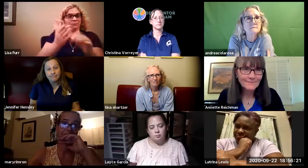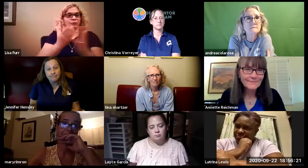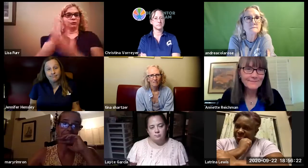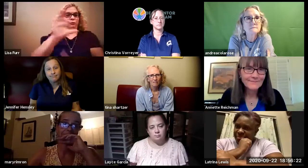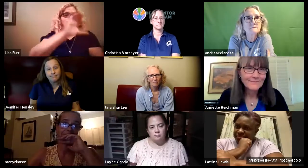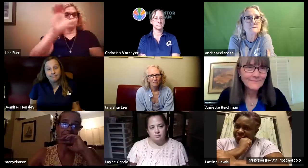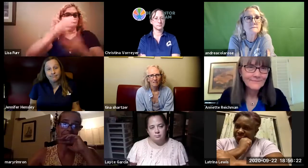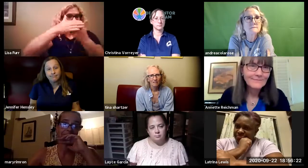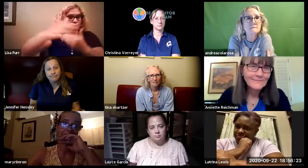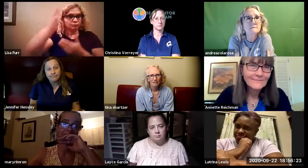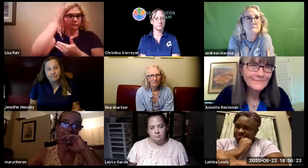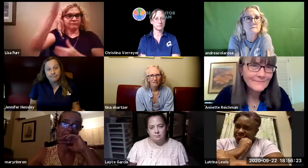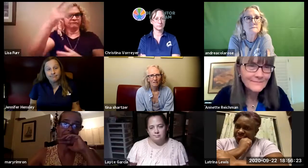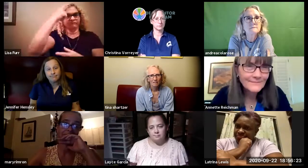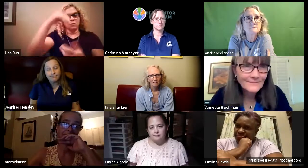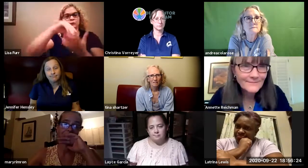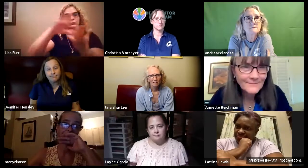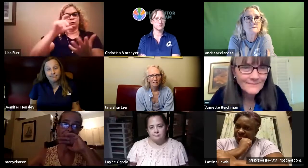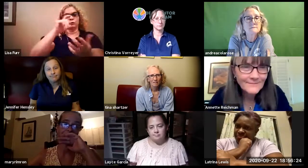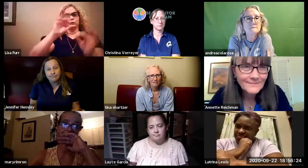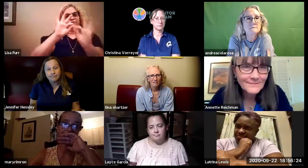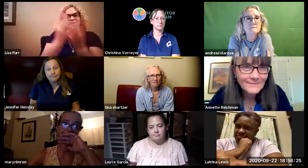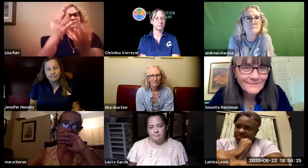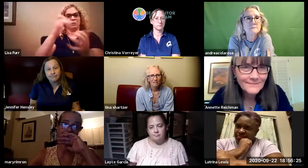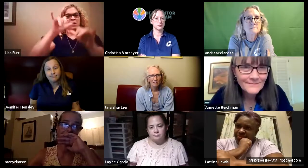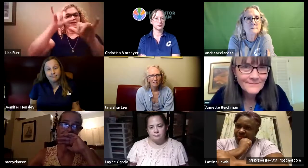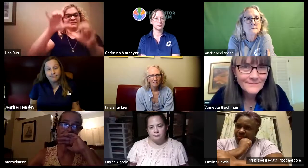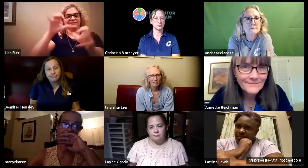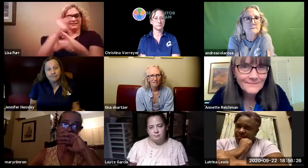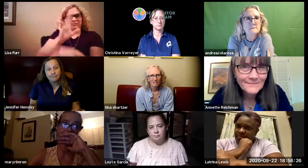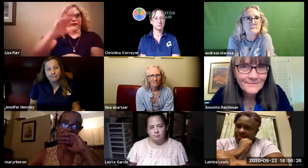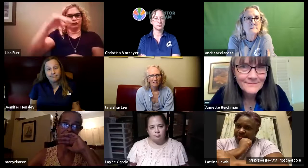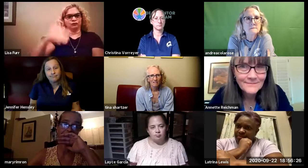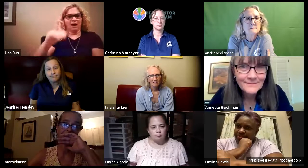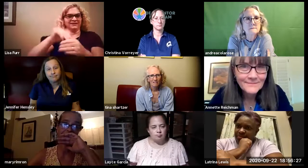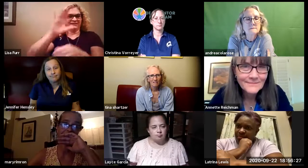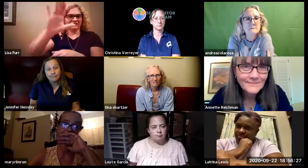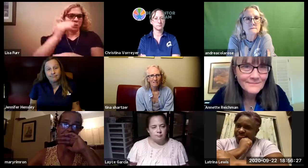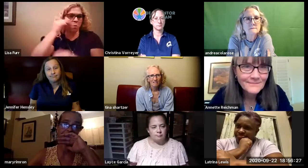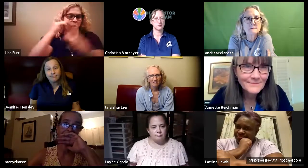do we have interpreters available through zoom moving forward for those students whose families want them to